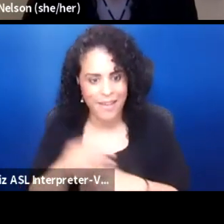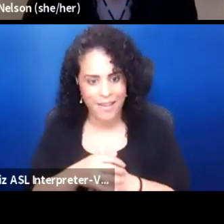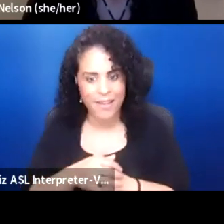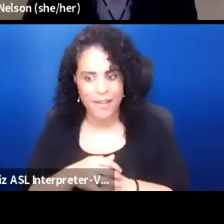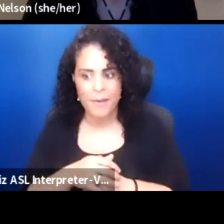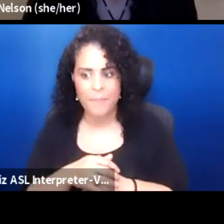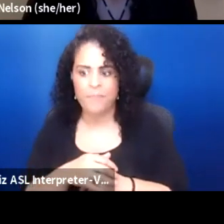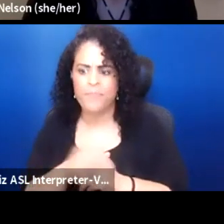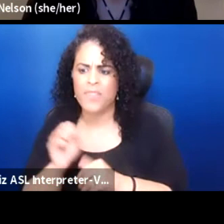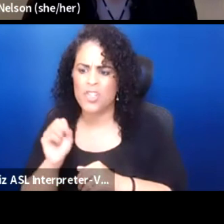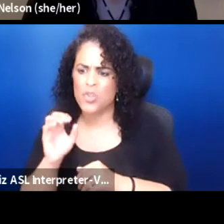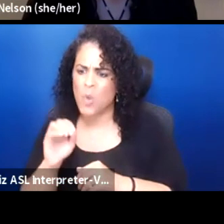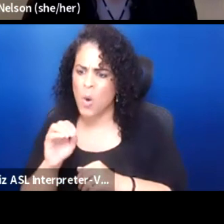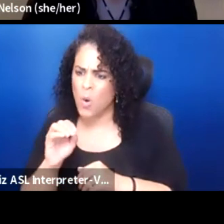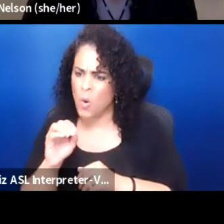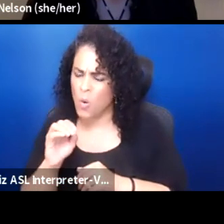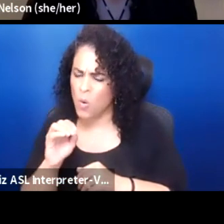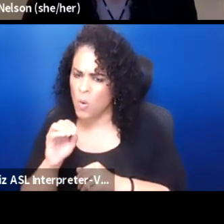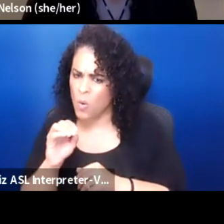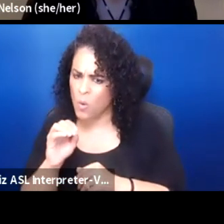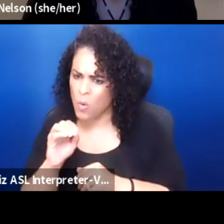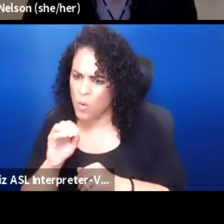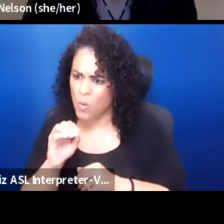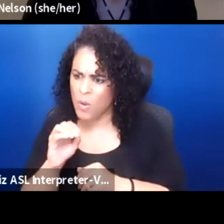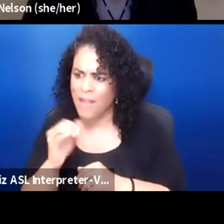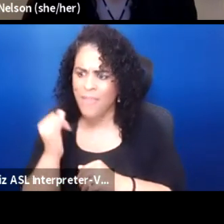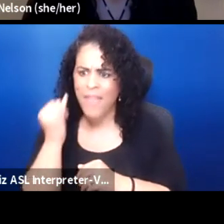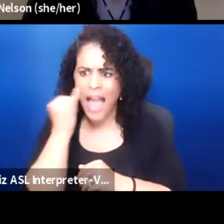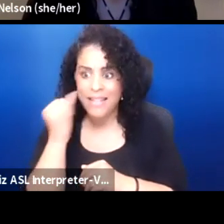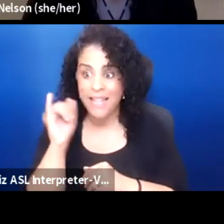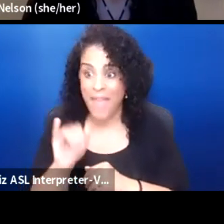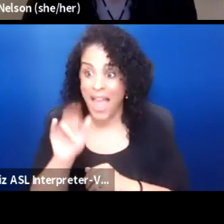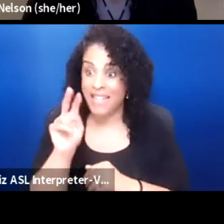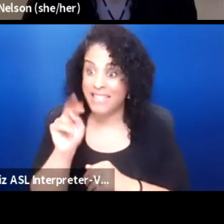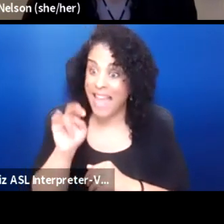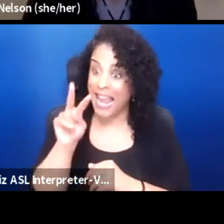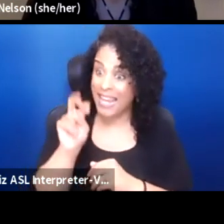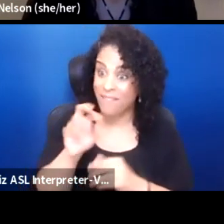So the idea that native content is intellectual property